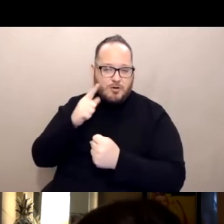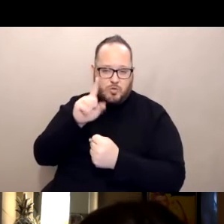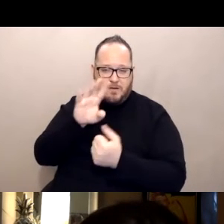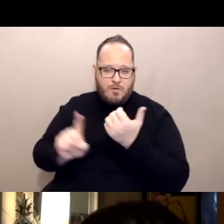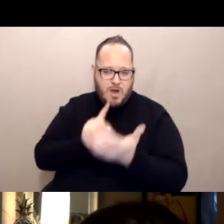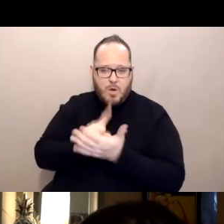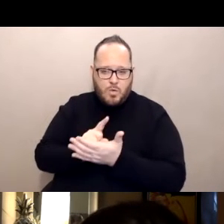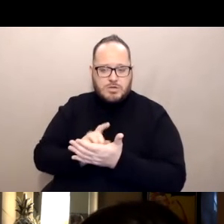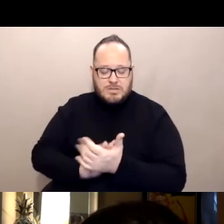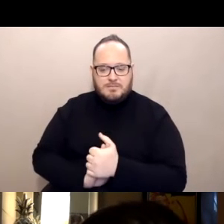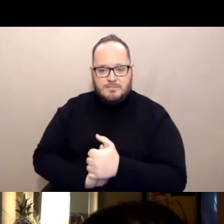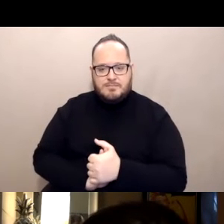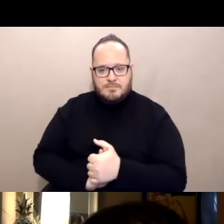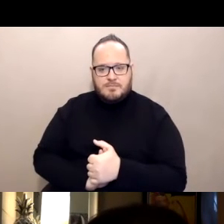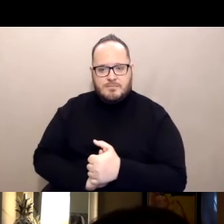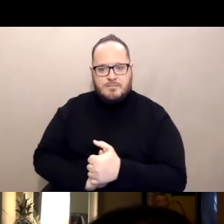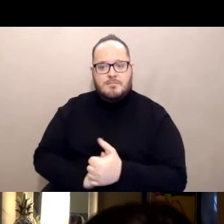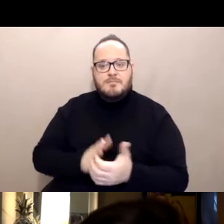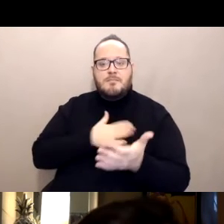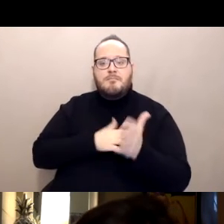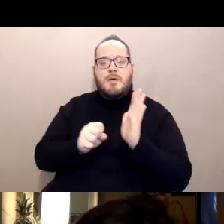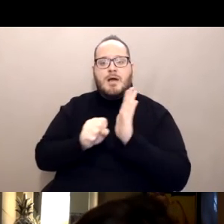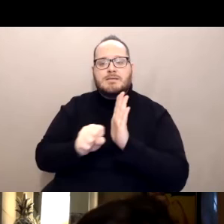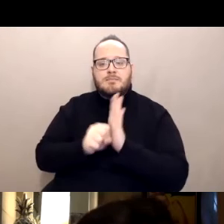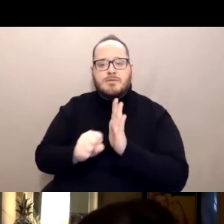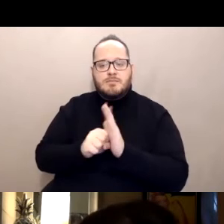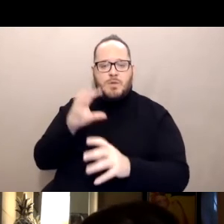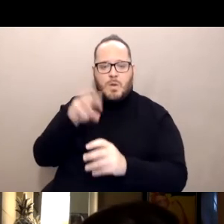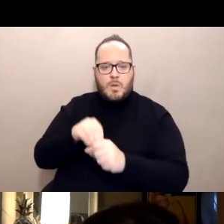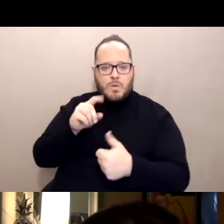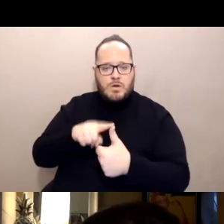My symptoms included chills.